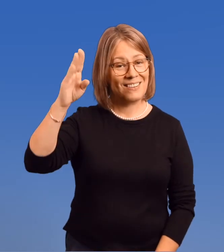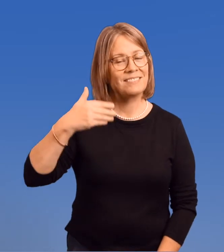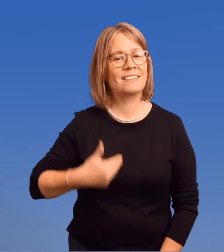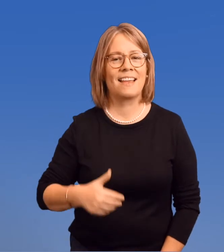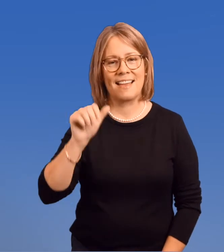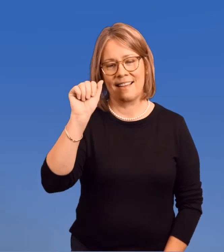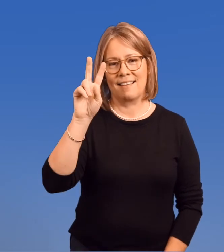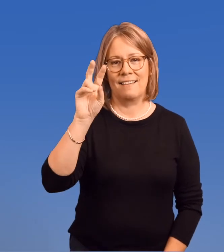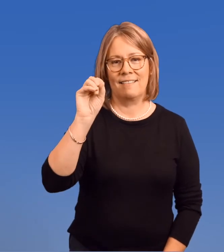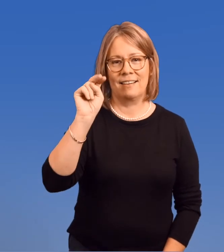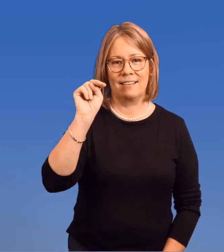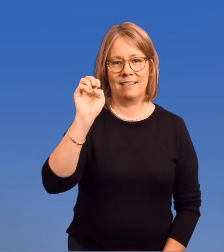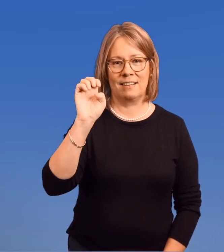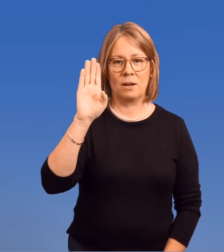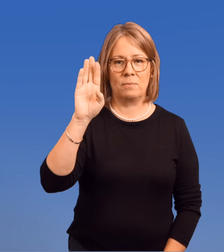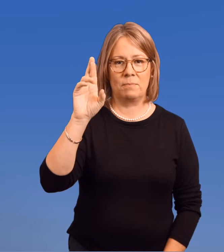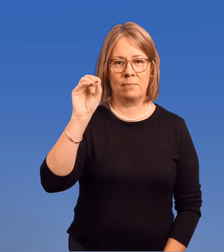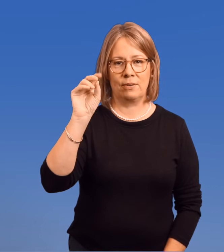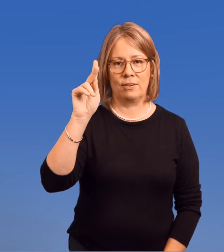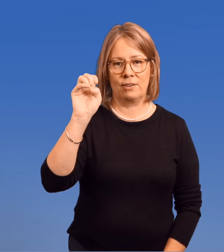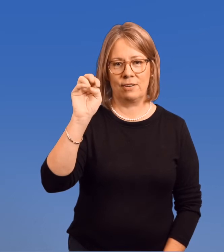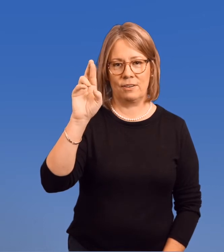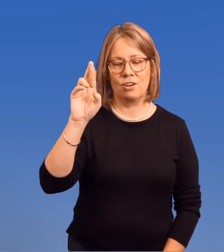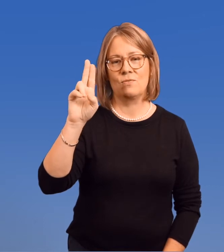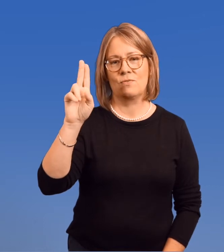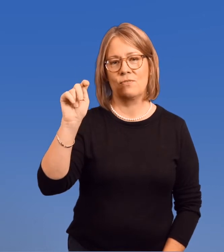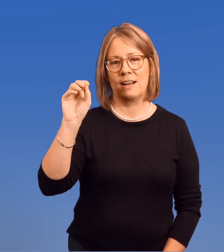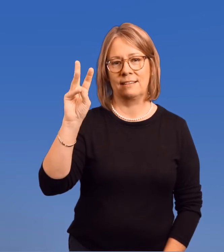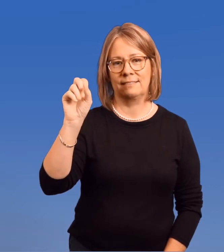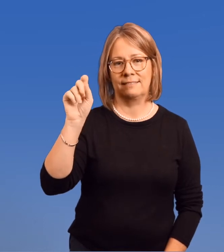Hello. My name is Avonne Brooker-Rutowski